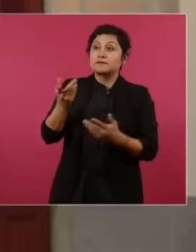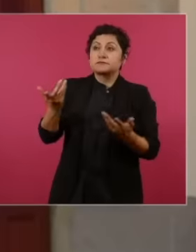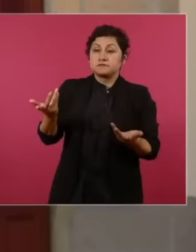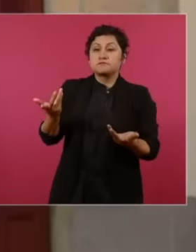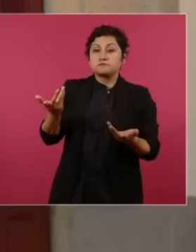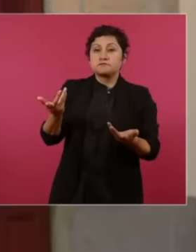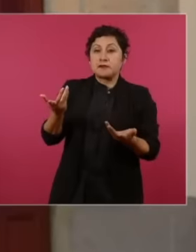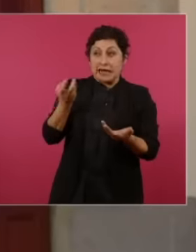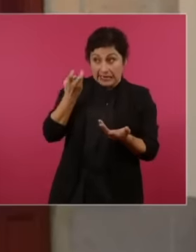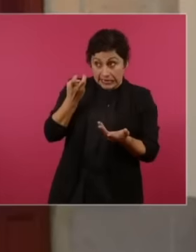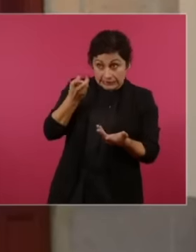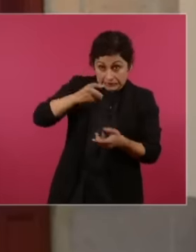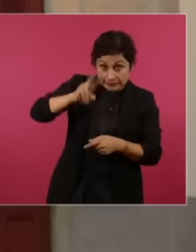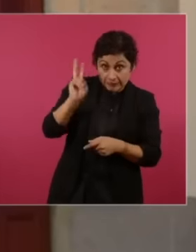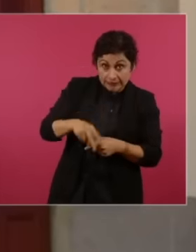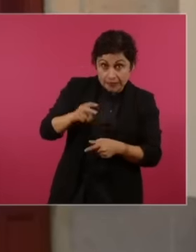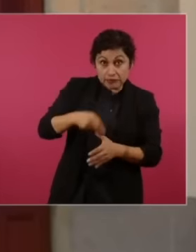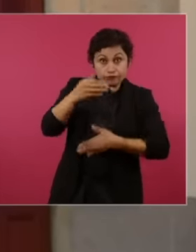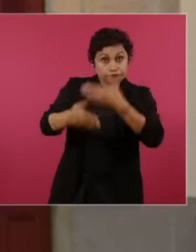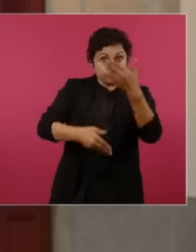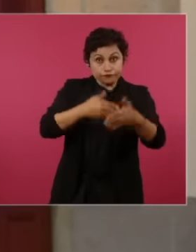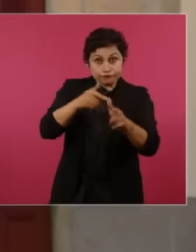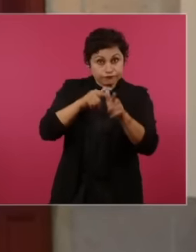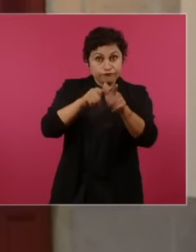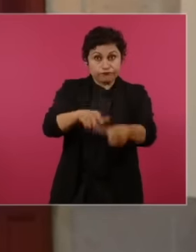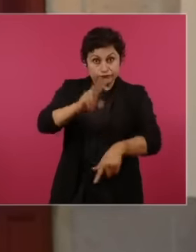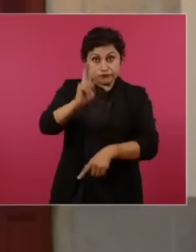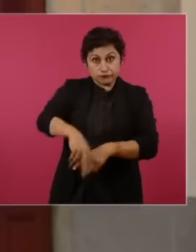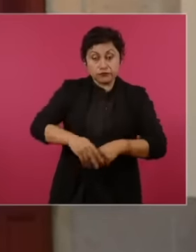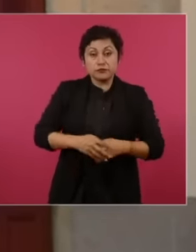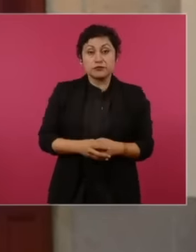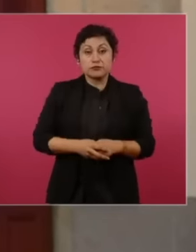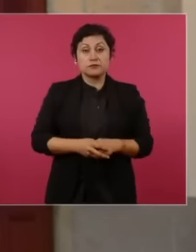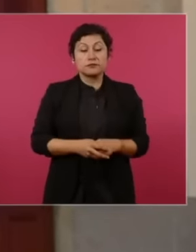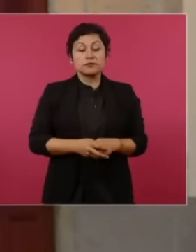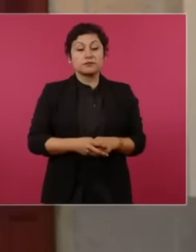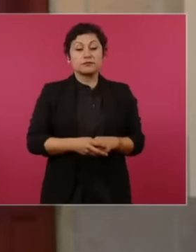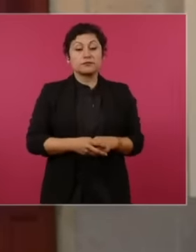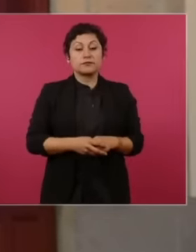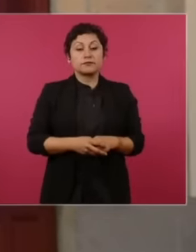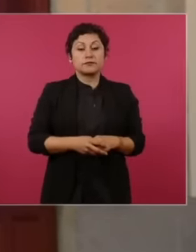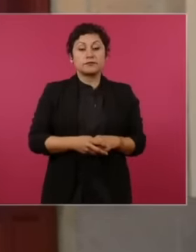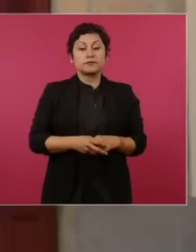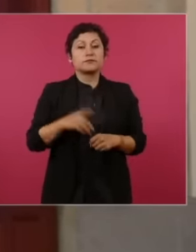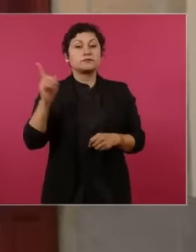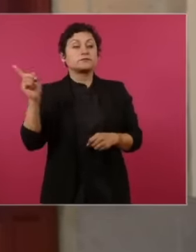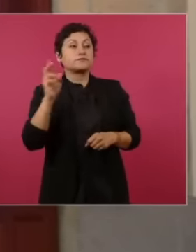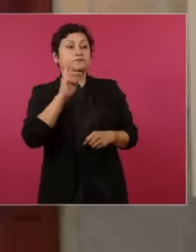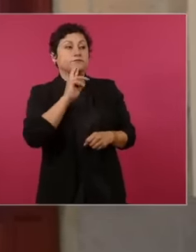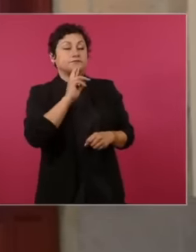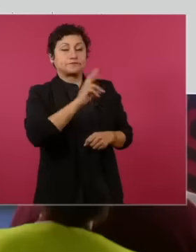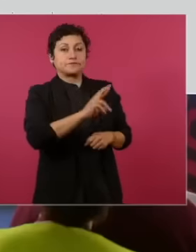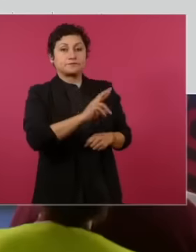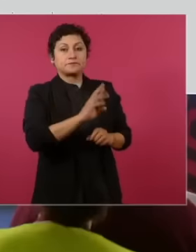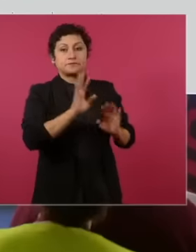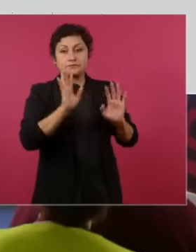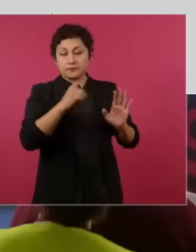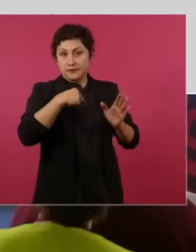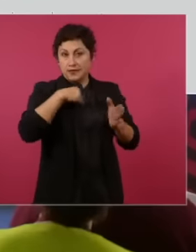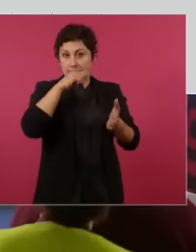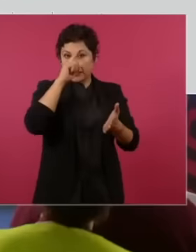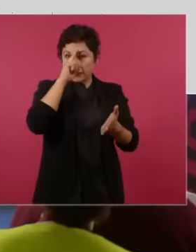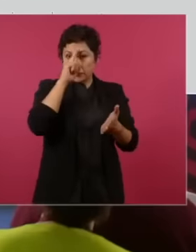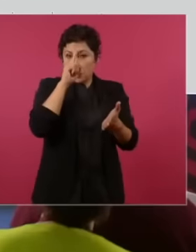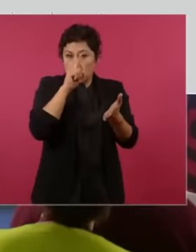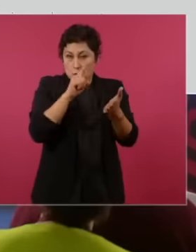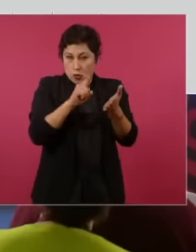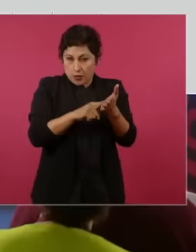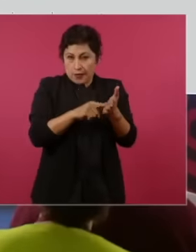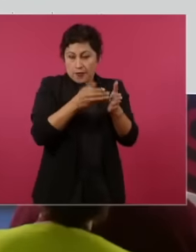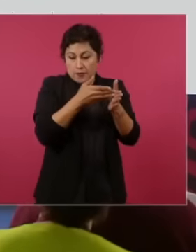right, and I think there will be, says Roberto. Hernández a window at the end of the year in the